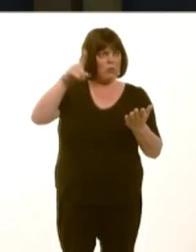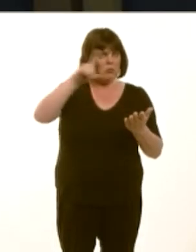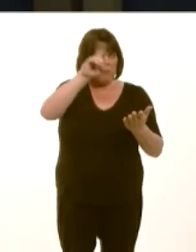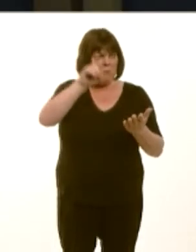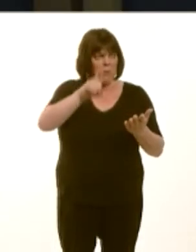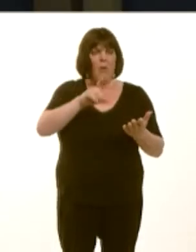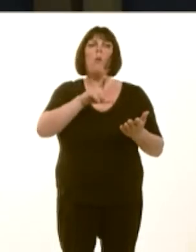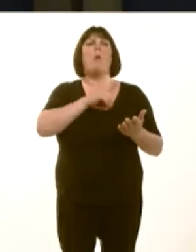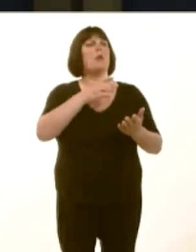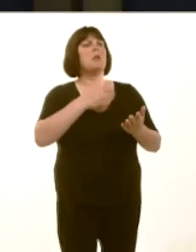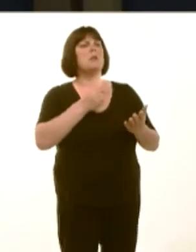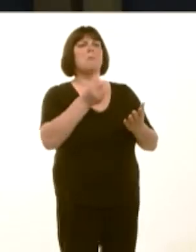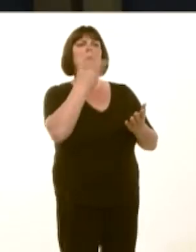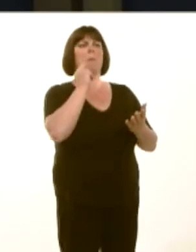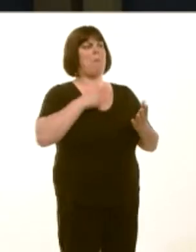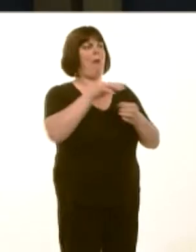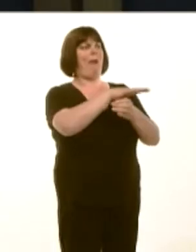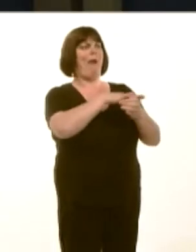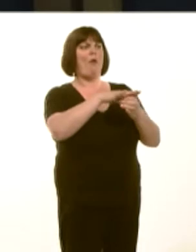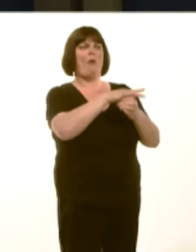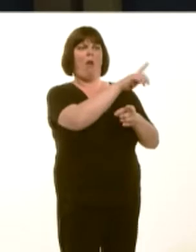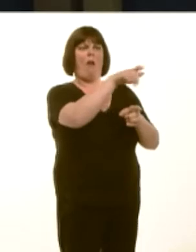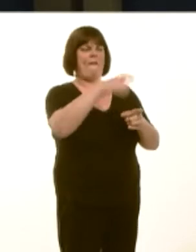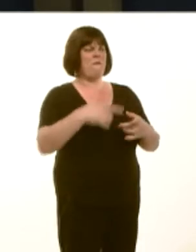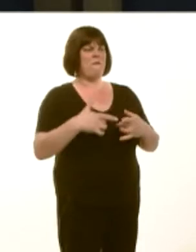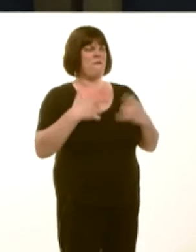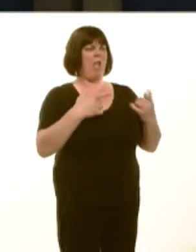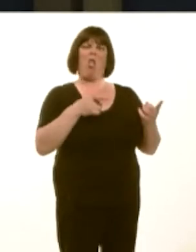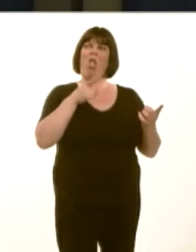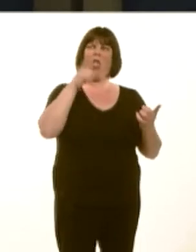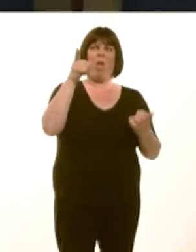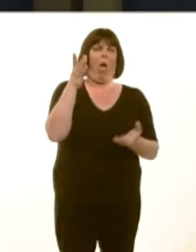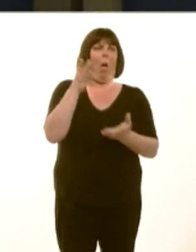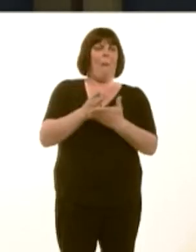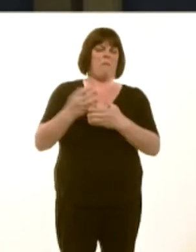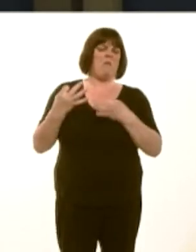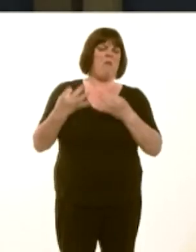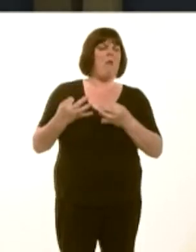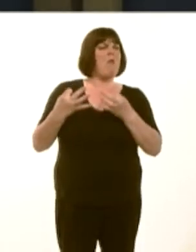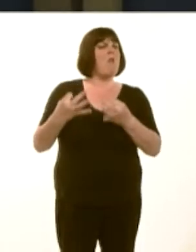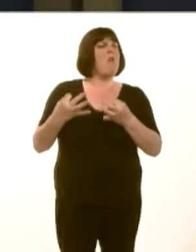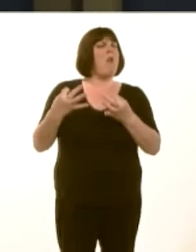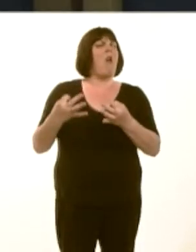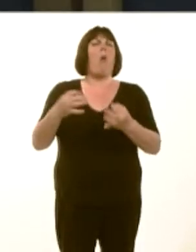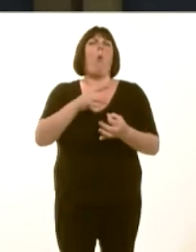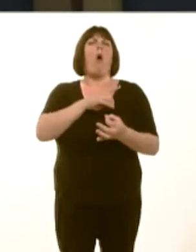yna oedi dianghenraid, gydaír gobaith y bydd yr achwynwyr yn penderfynu peidio ‚ symud ymlaen ‚íu cwynion?